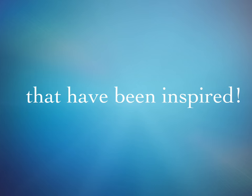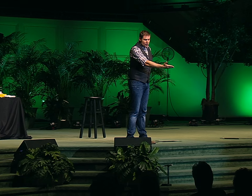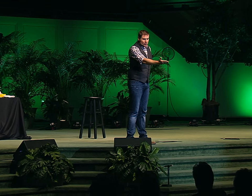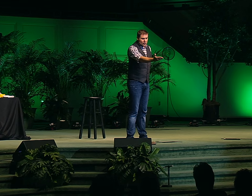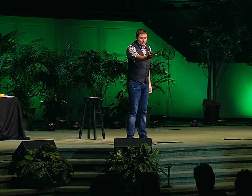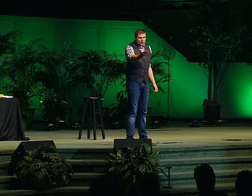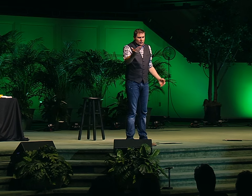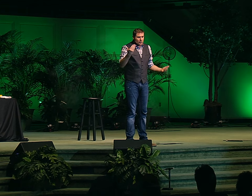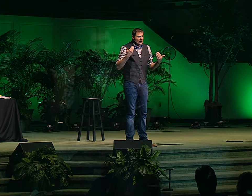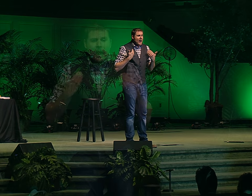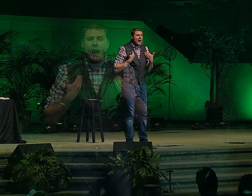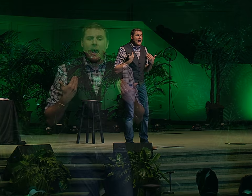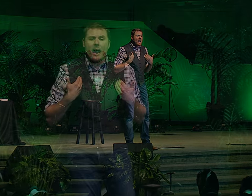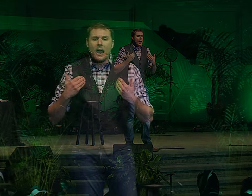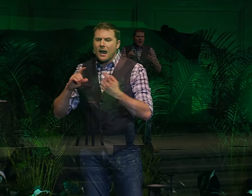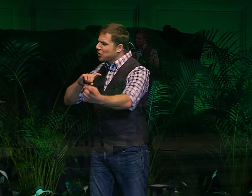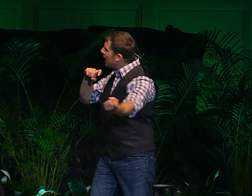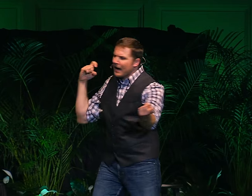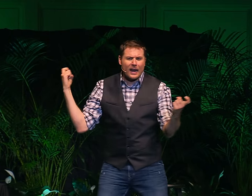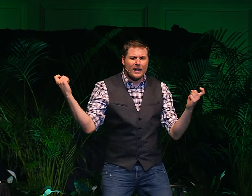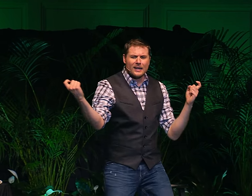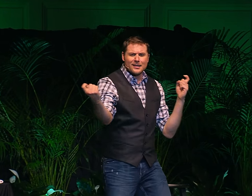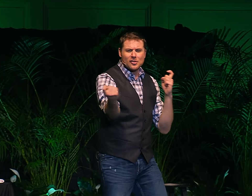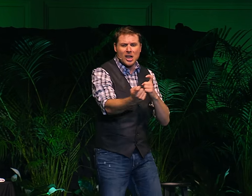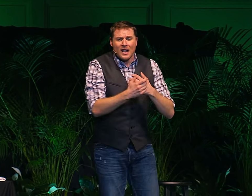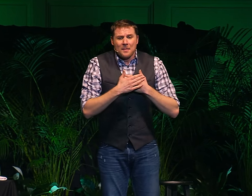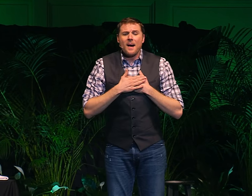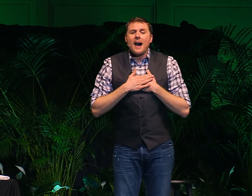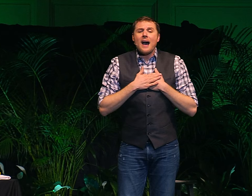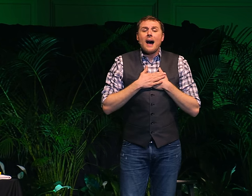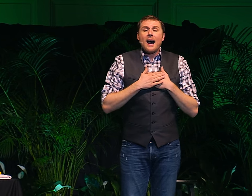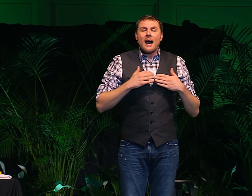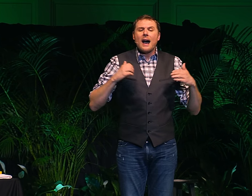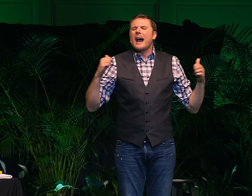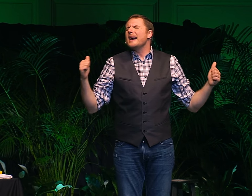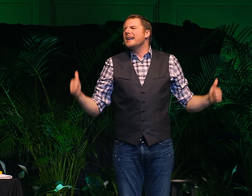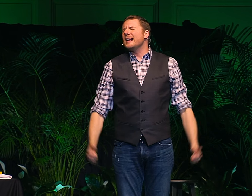(Sung) "You have changed my